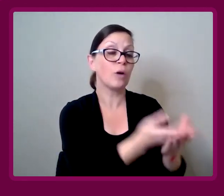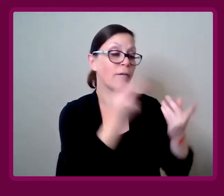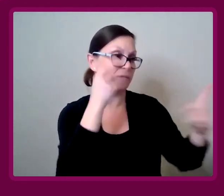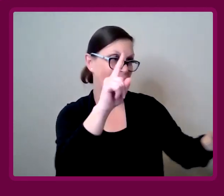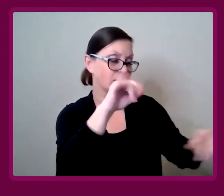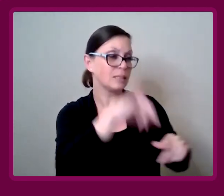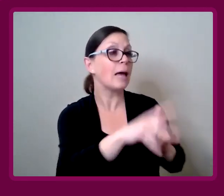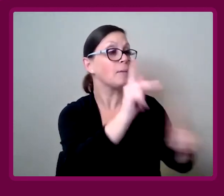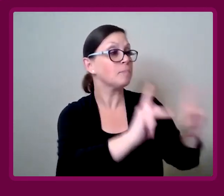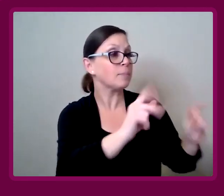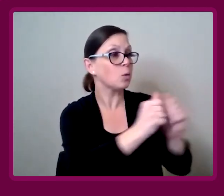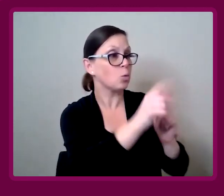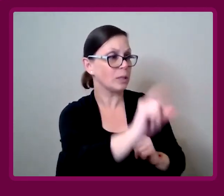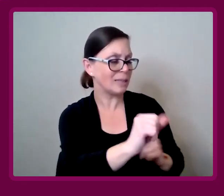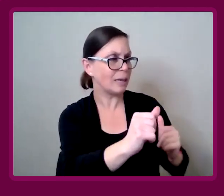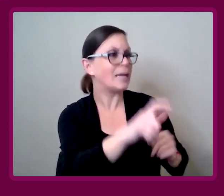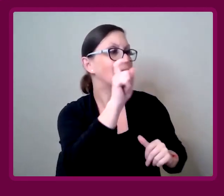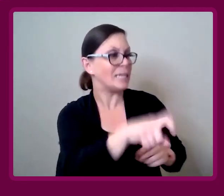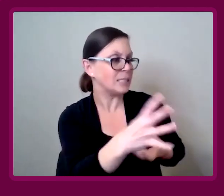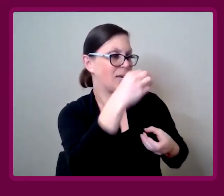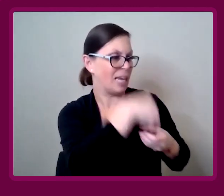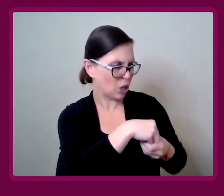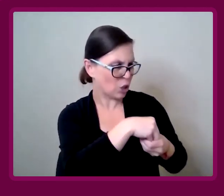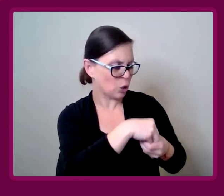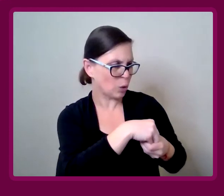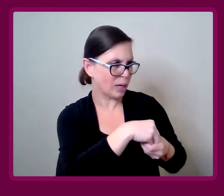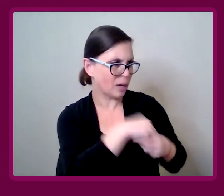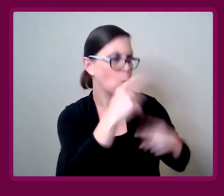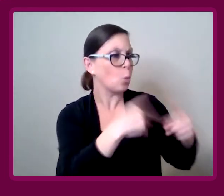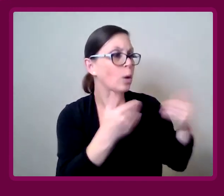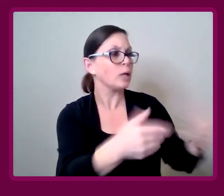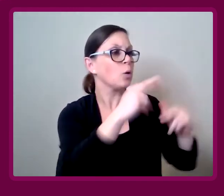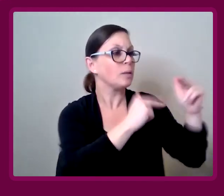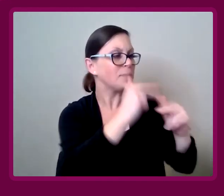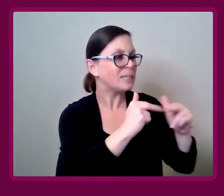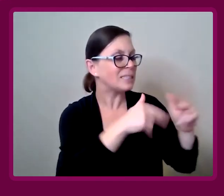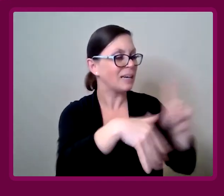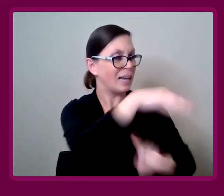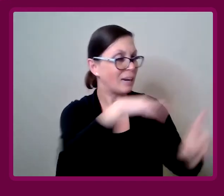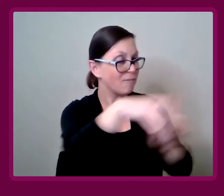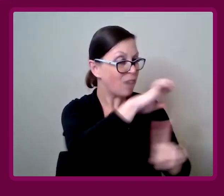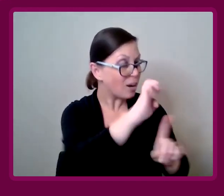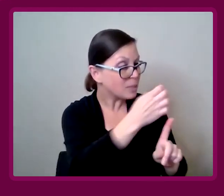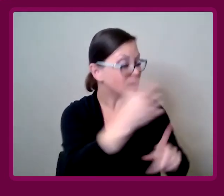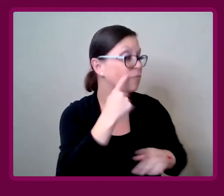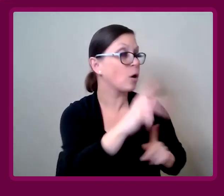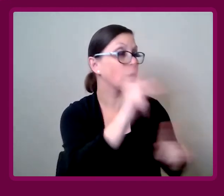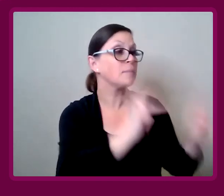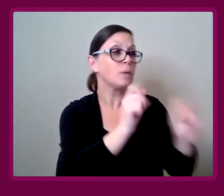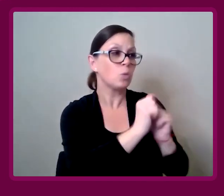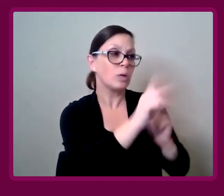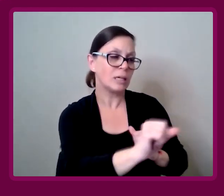That people with disabilities have to have a seat at the table, when building environments for people with disabilities.